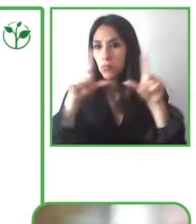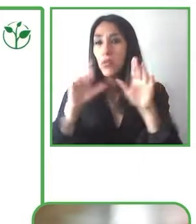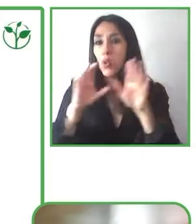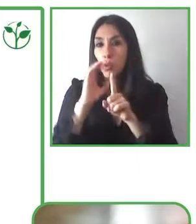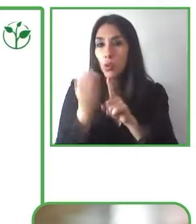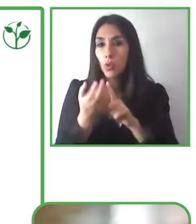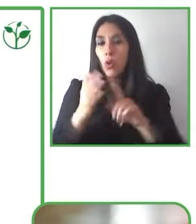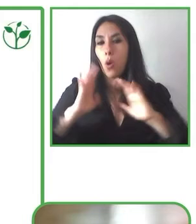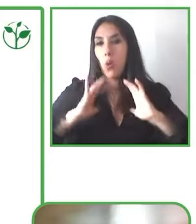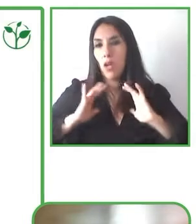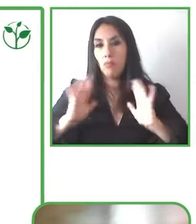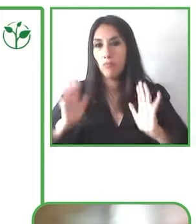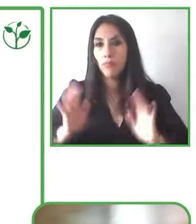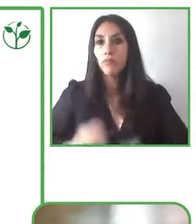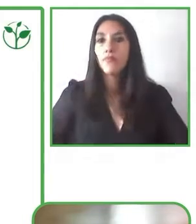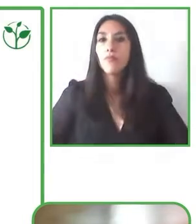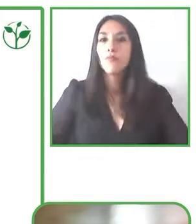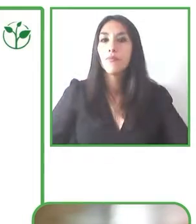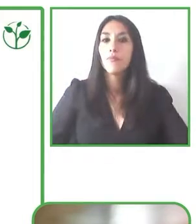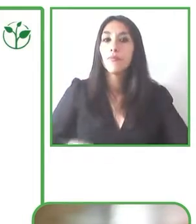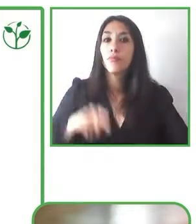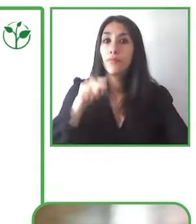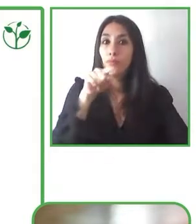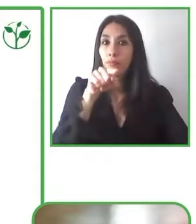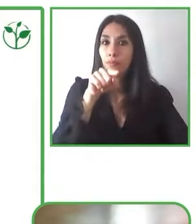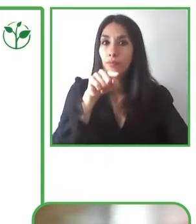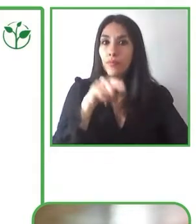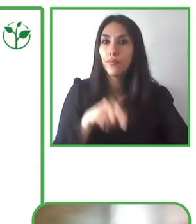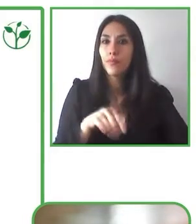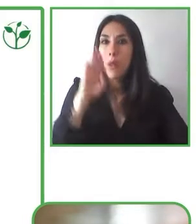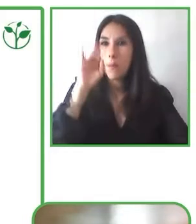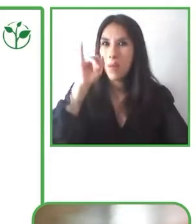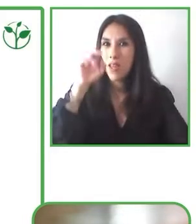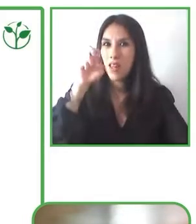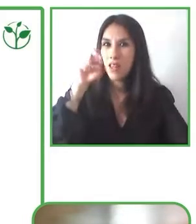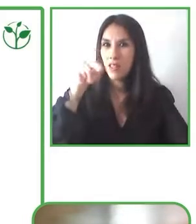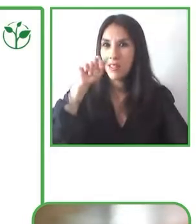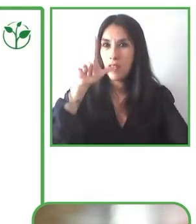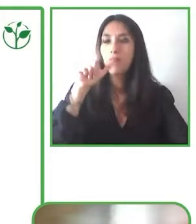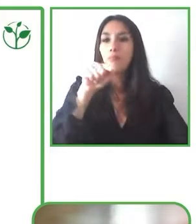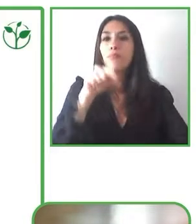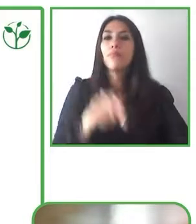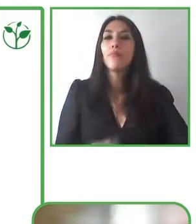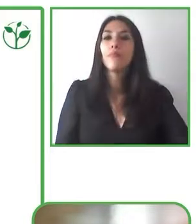We have the contemporary biennale that began in 2006 (this is on the next slide.